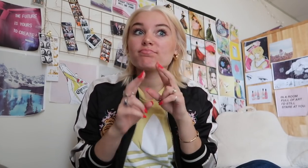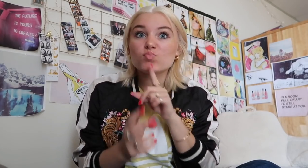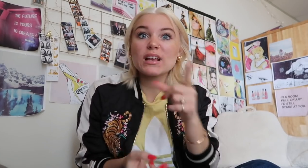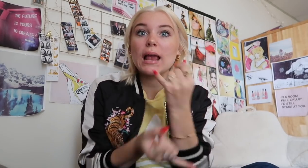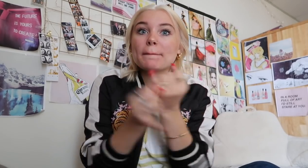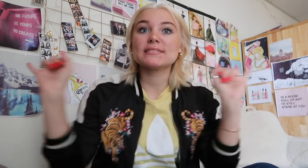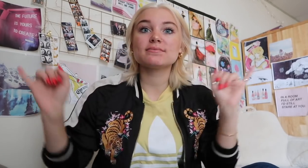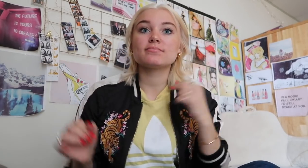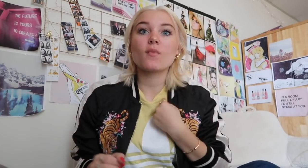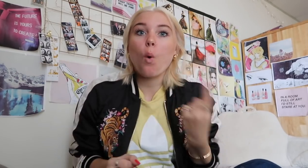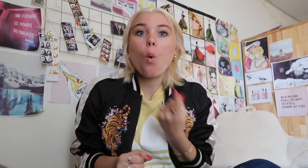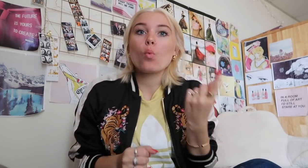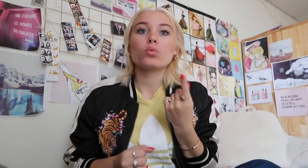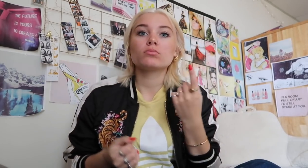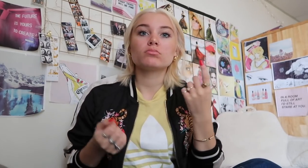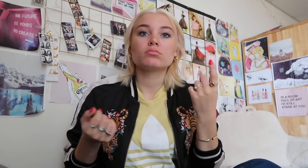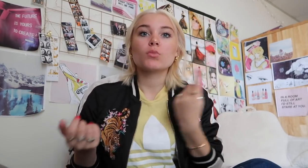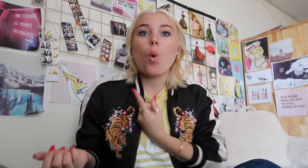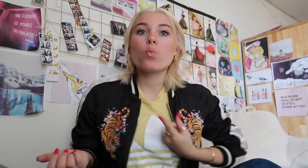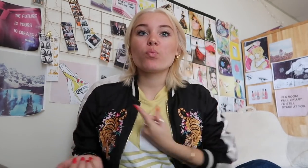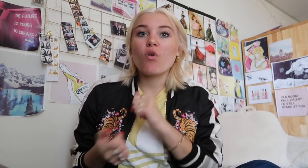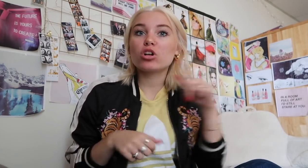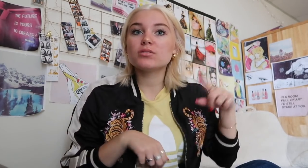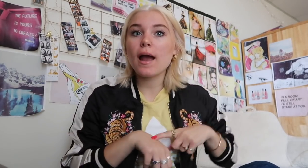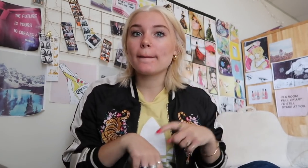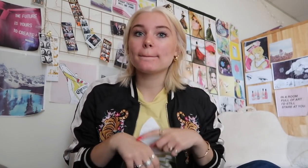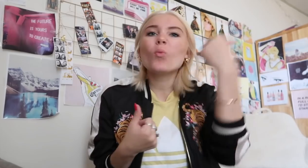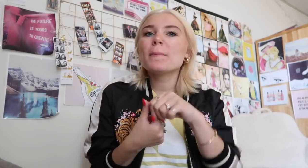Yeah I was basically all alone with my books